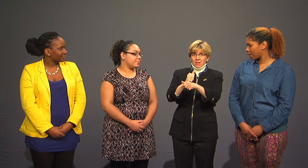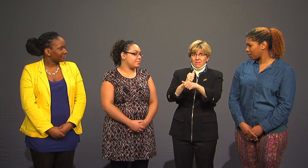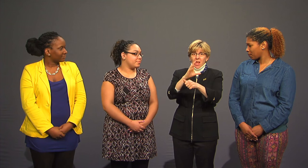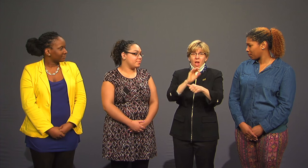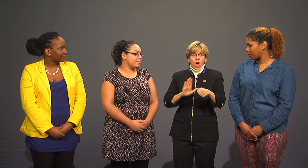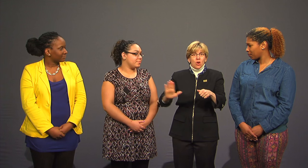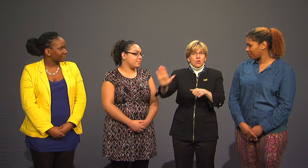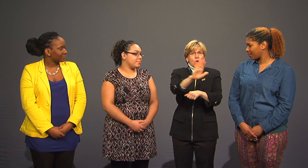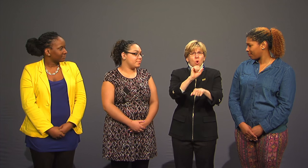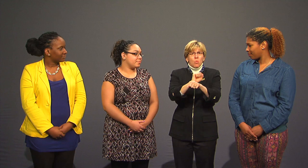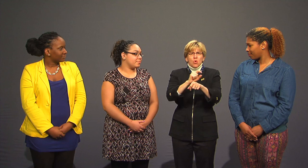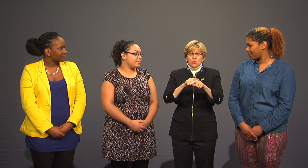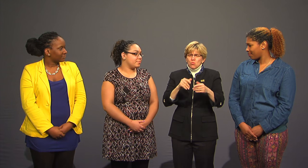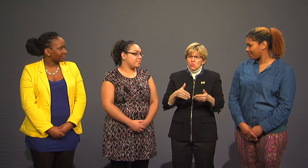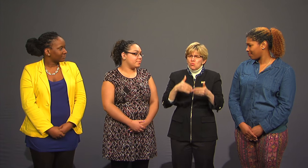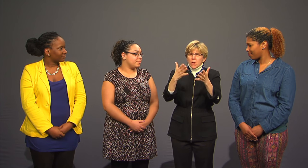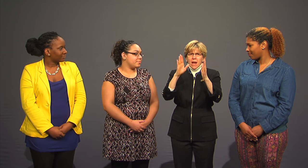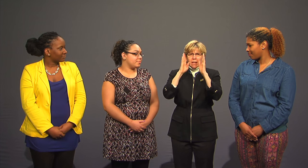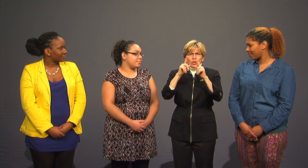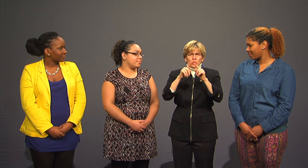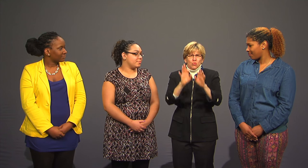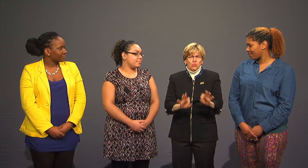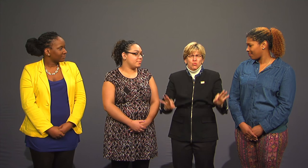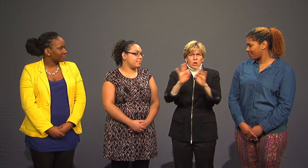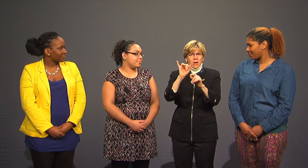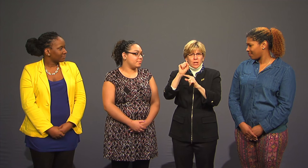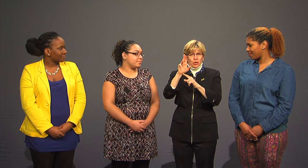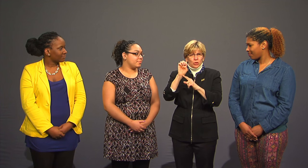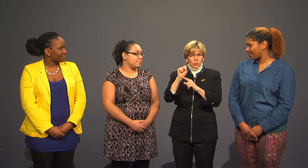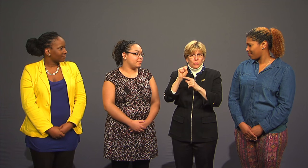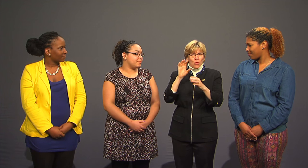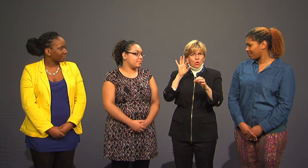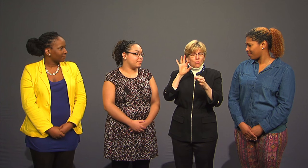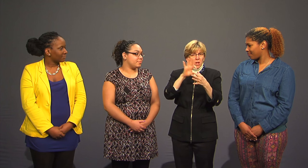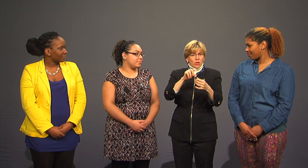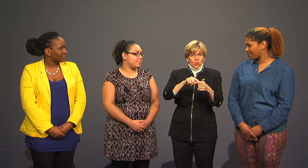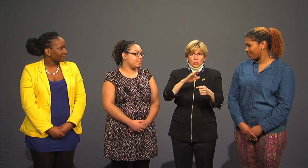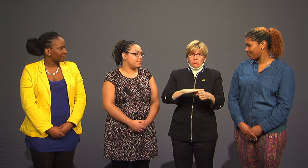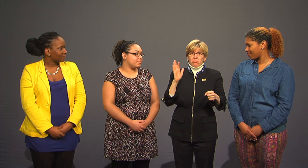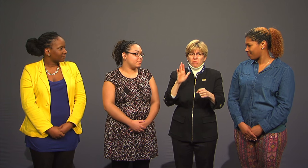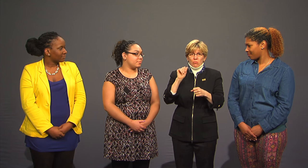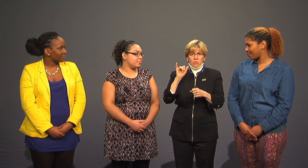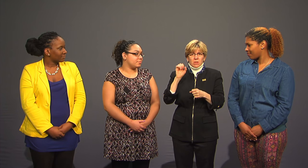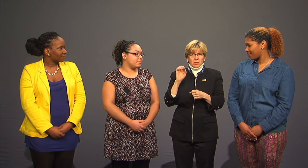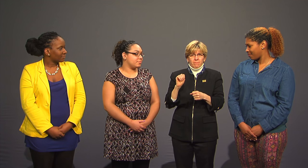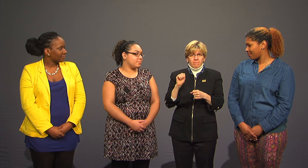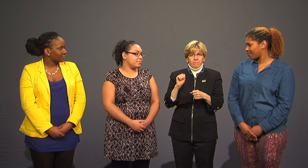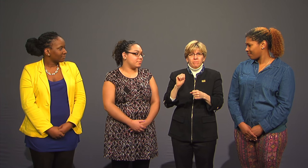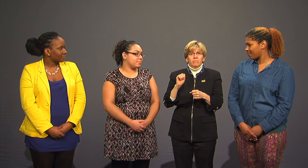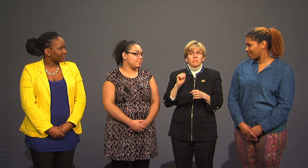to continue your work in bringing attention to critical issues related to racism